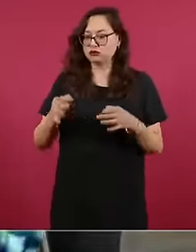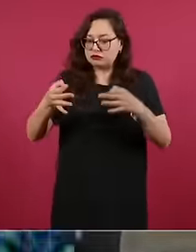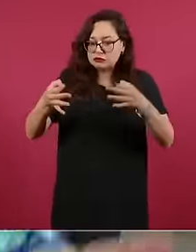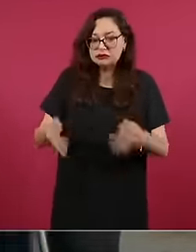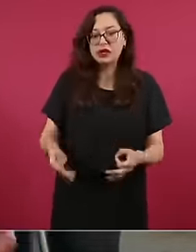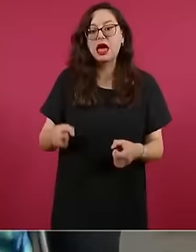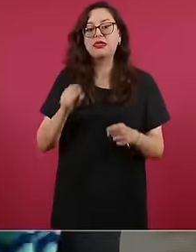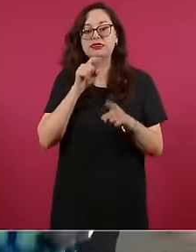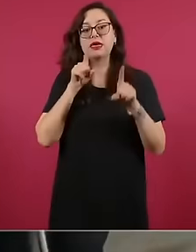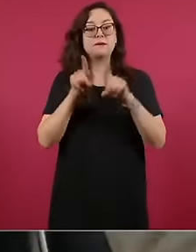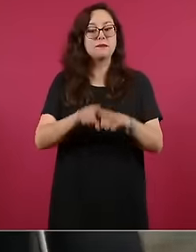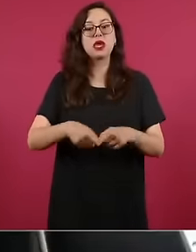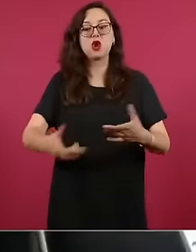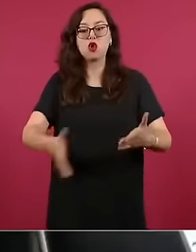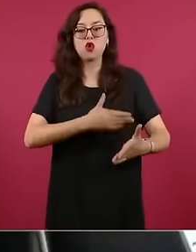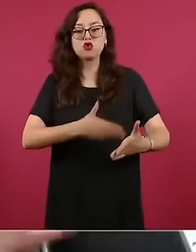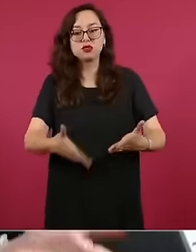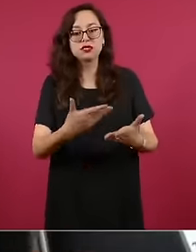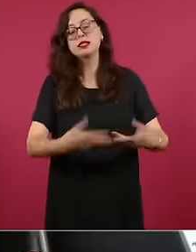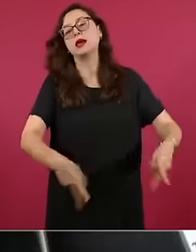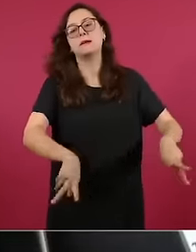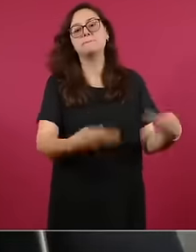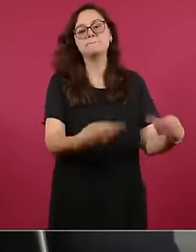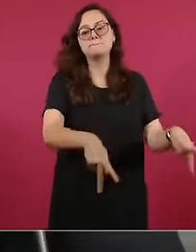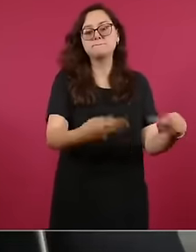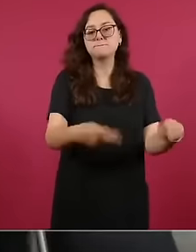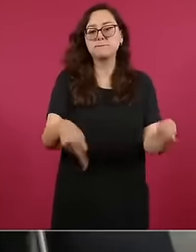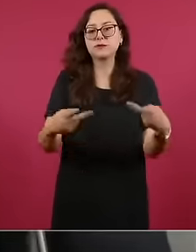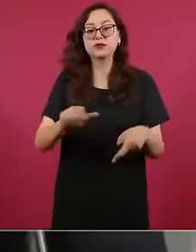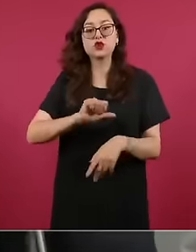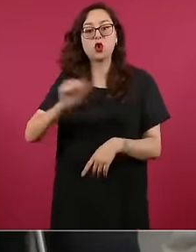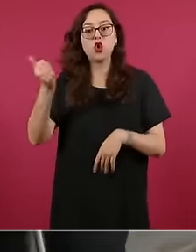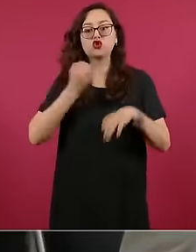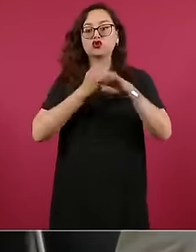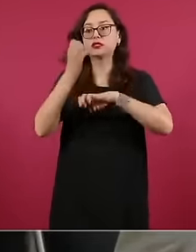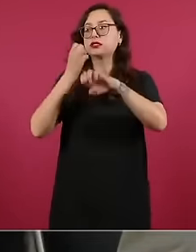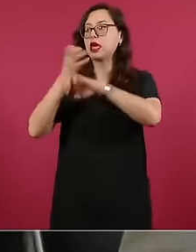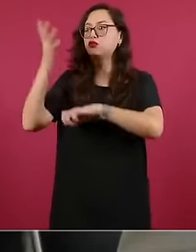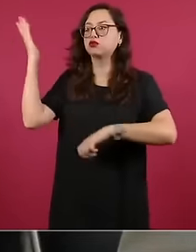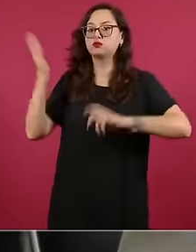where they come from other states so that people can learn about this type of actions and